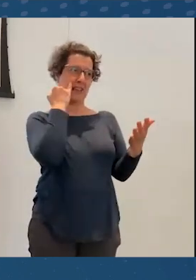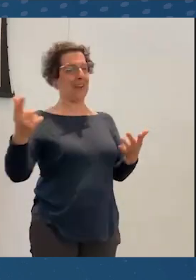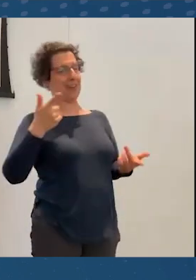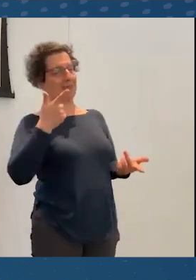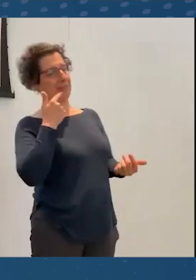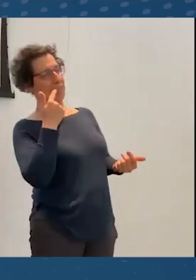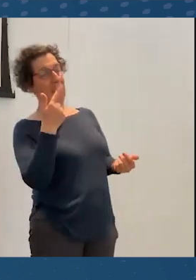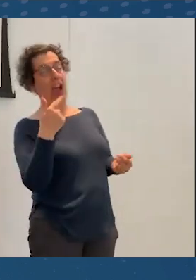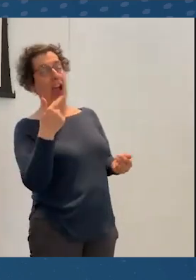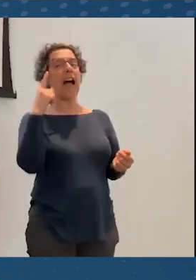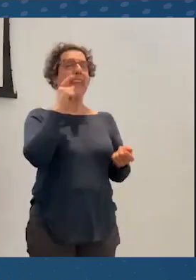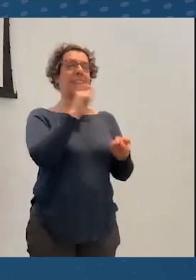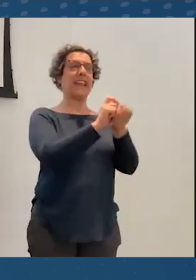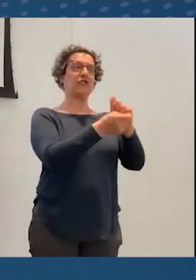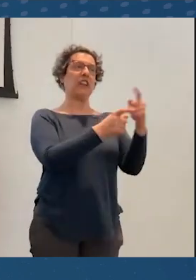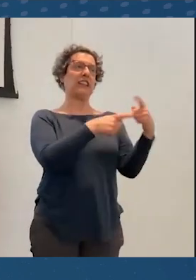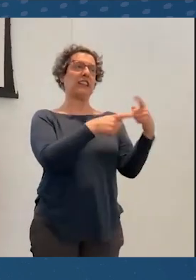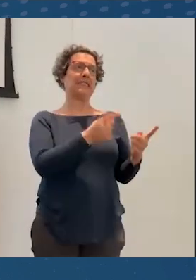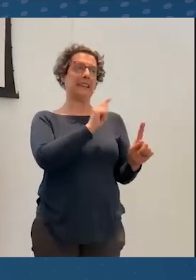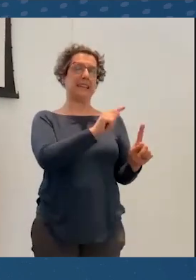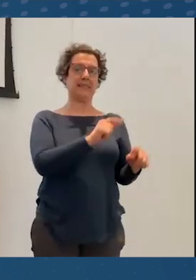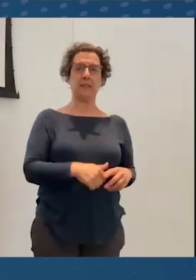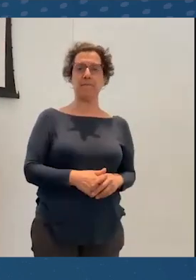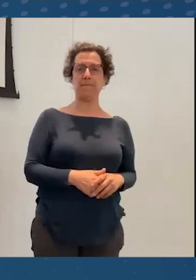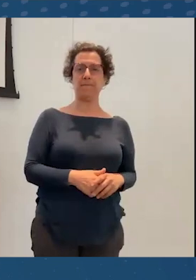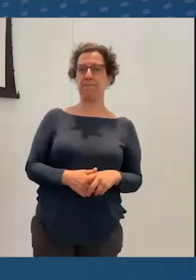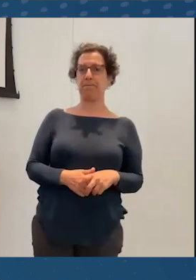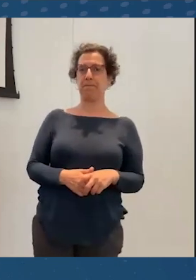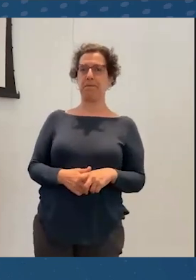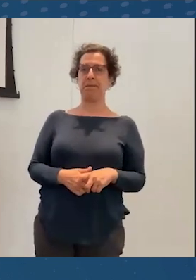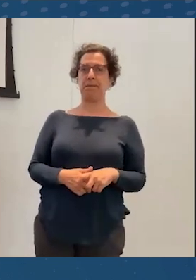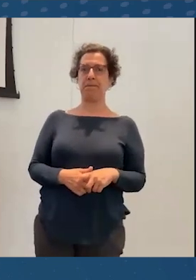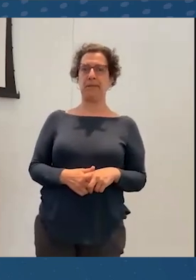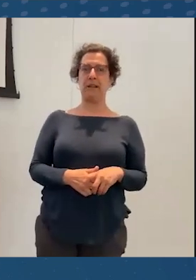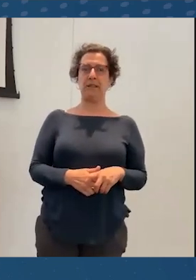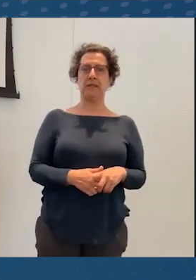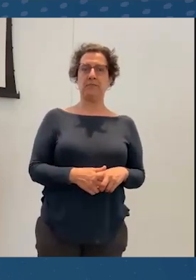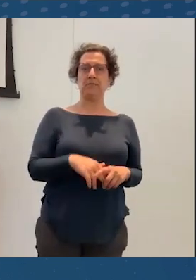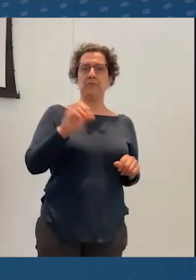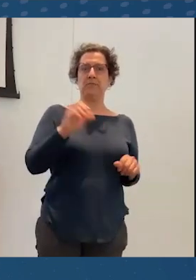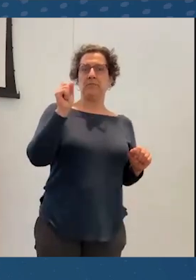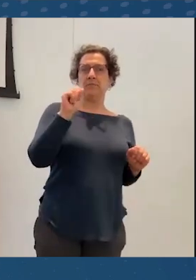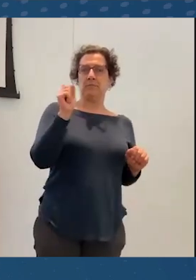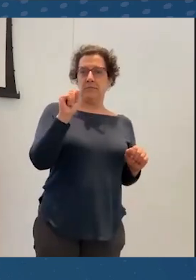I think they've changed that since then. But yeah, there's follow ups on that so we can take them.